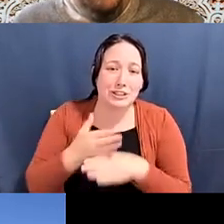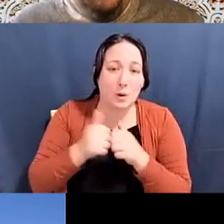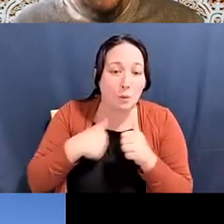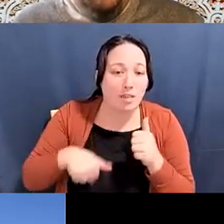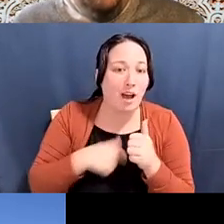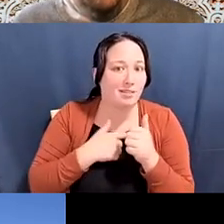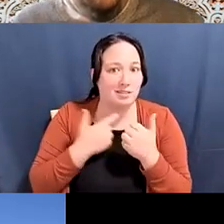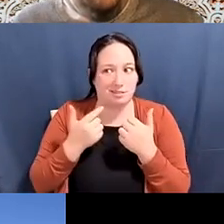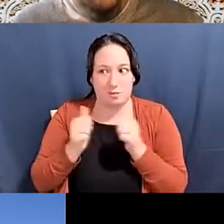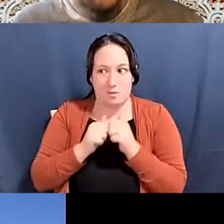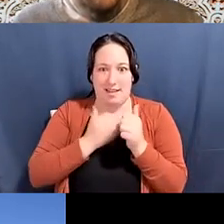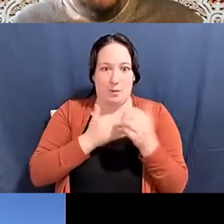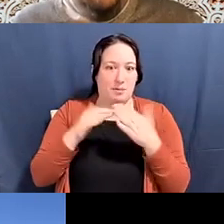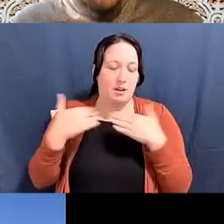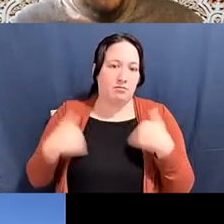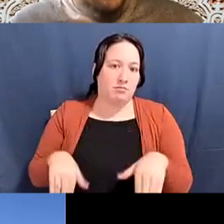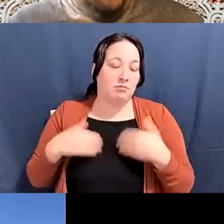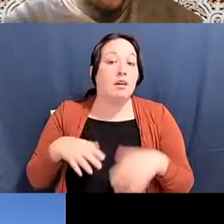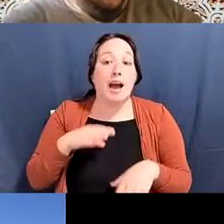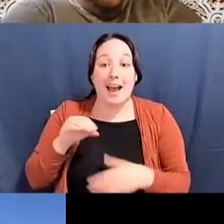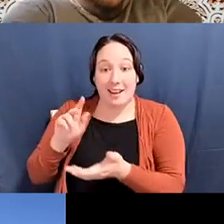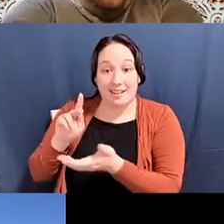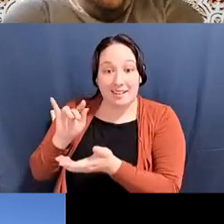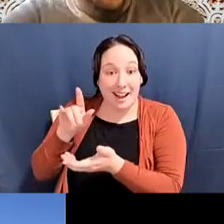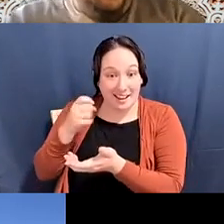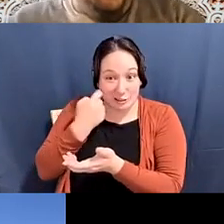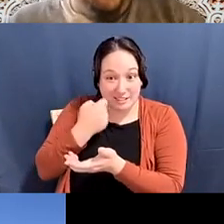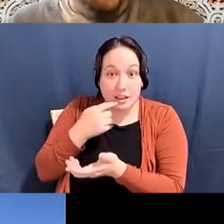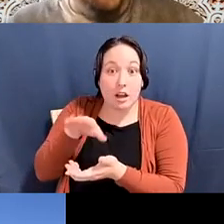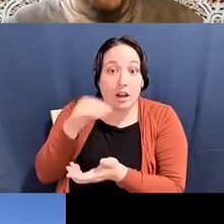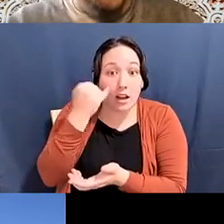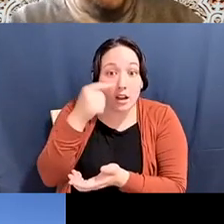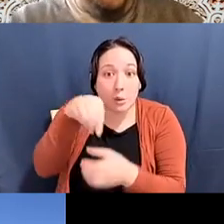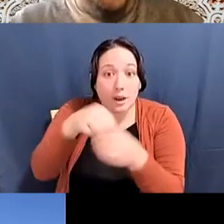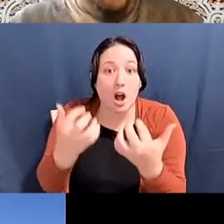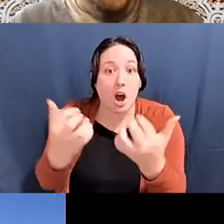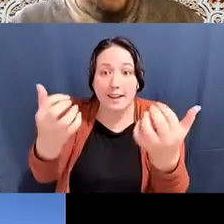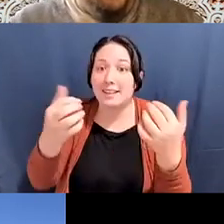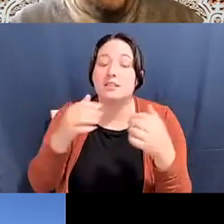Katherine Michel: I do want to echo Kyle and encourage you, if you're in the audience send us an email, we will gladly send you the book.